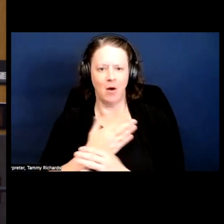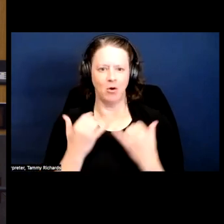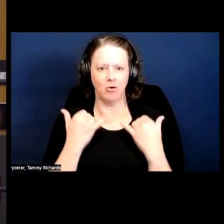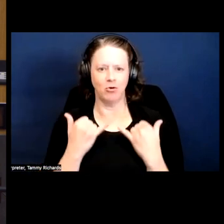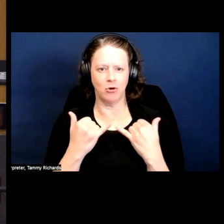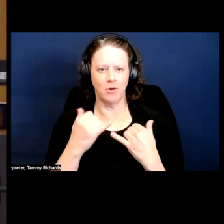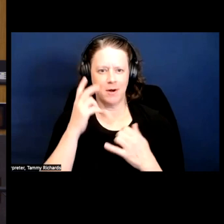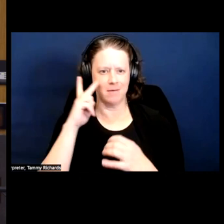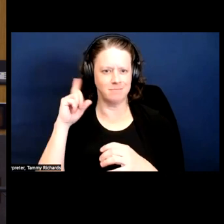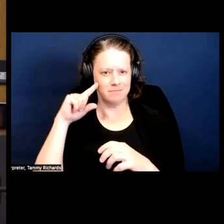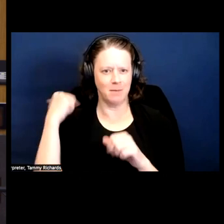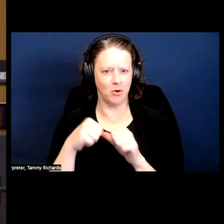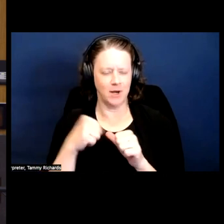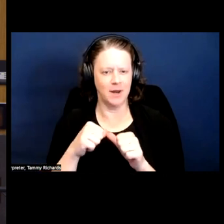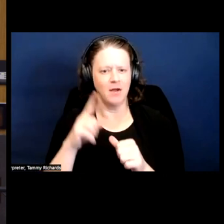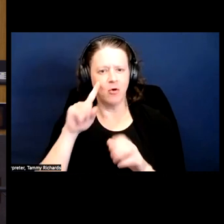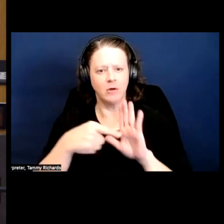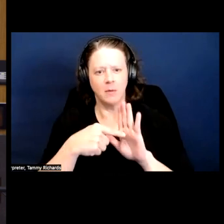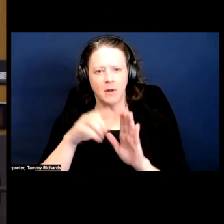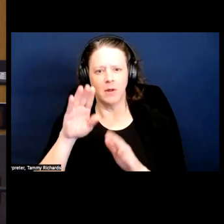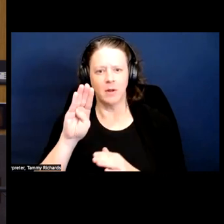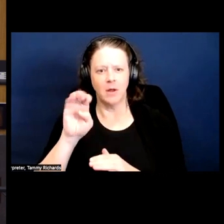performance and the way that people responded to that.